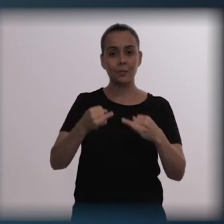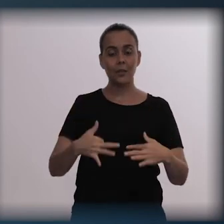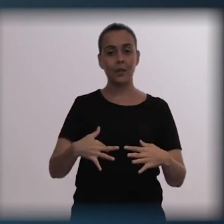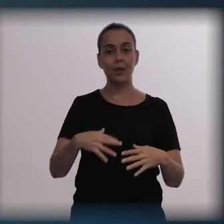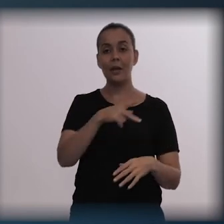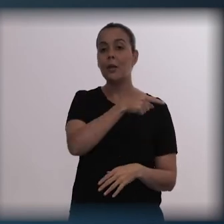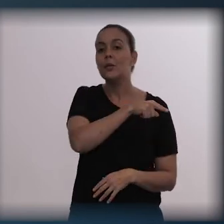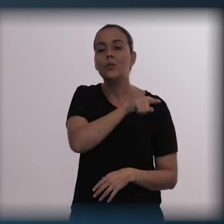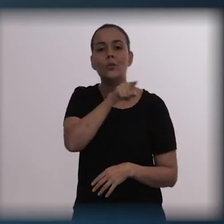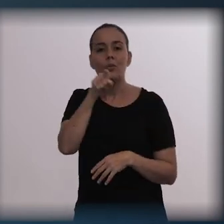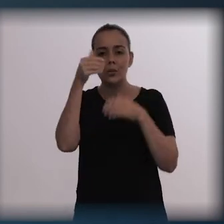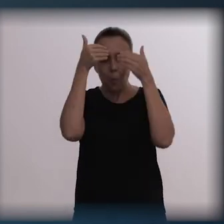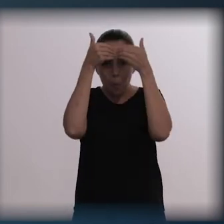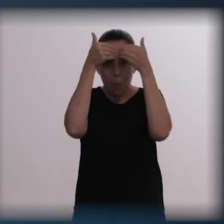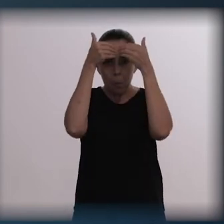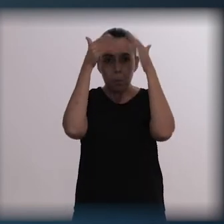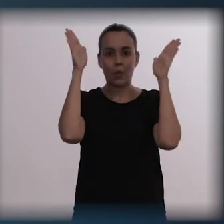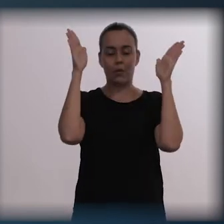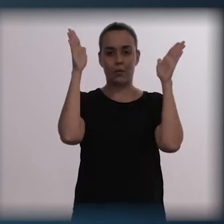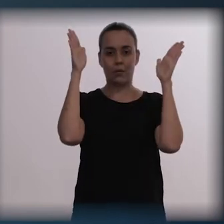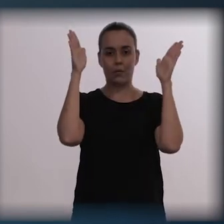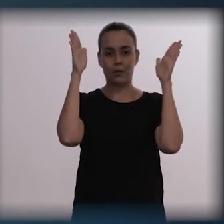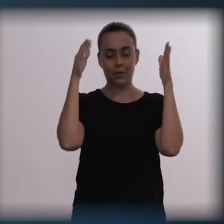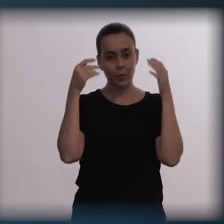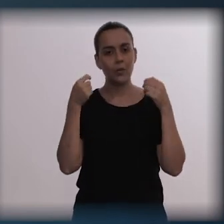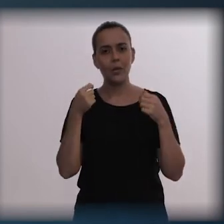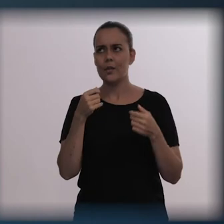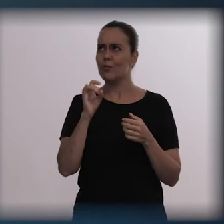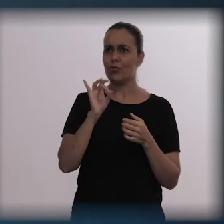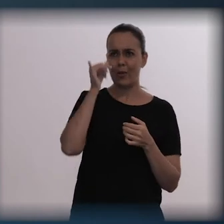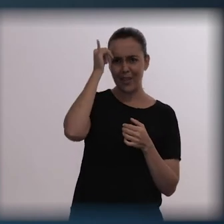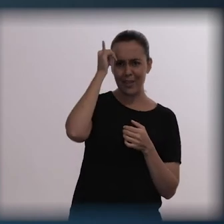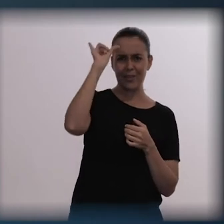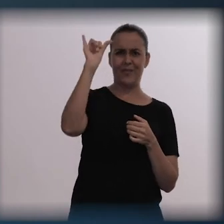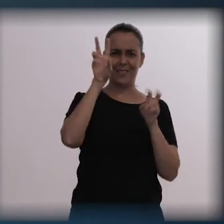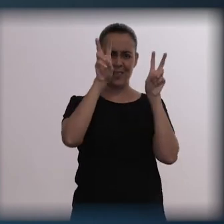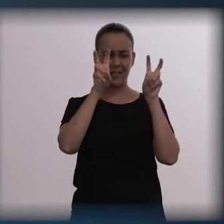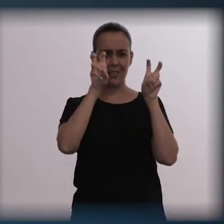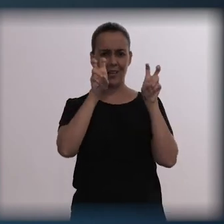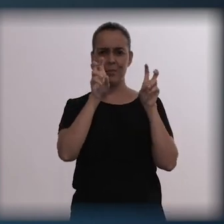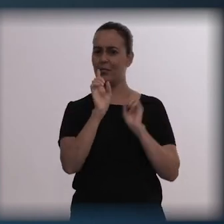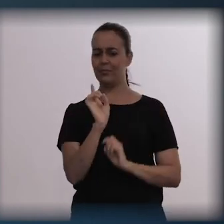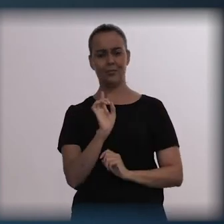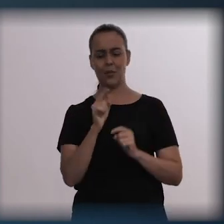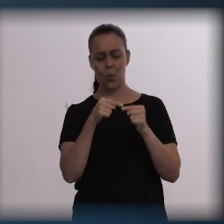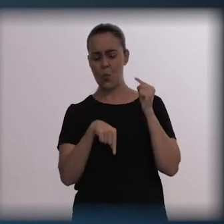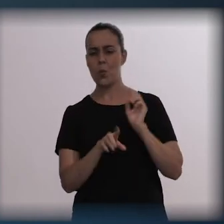And in fact, when we avoid talking about this issue people may feel